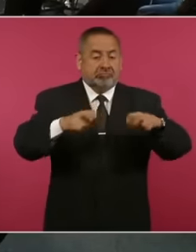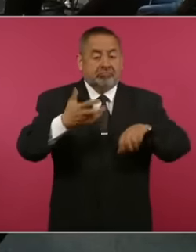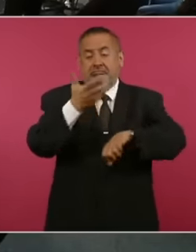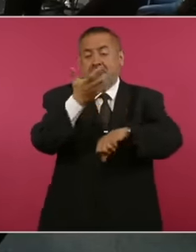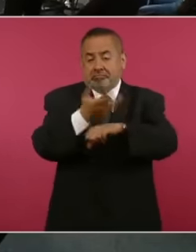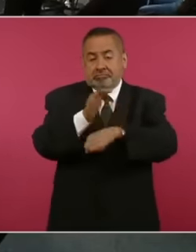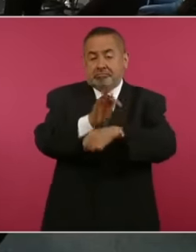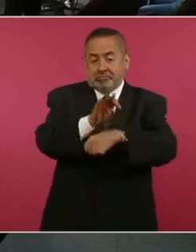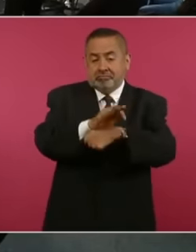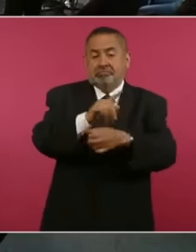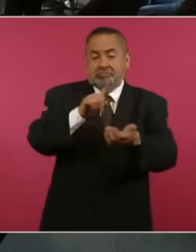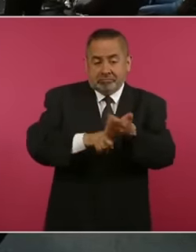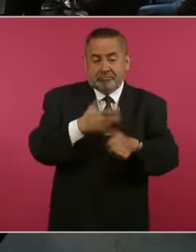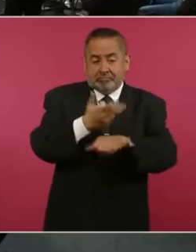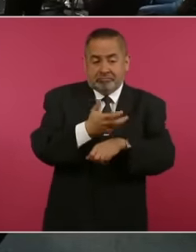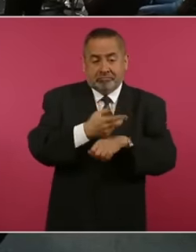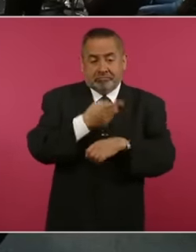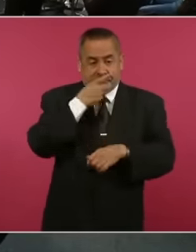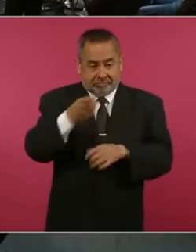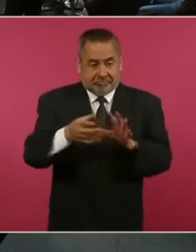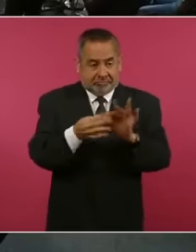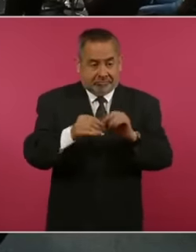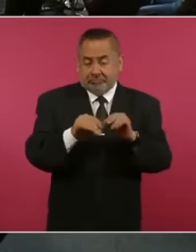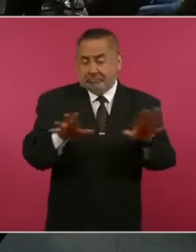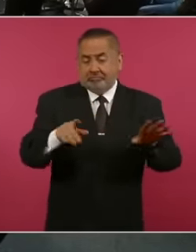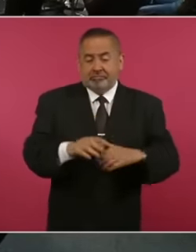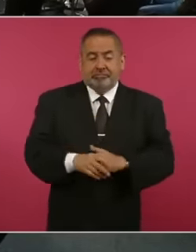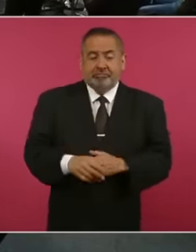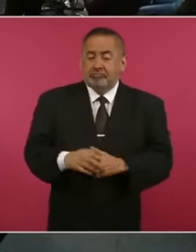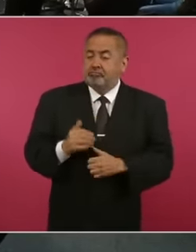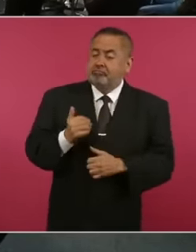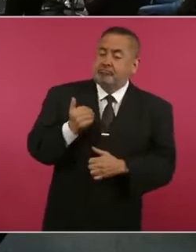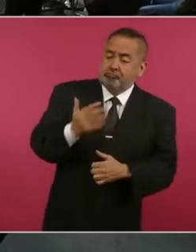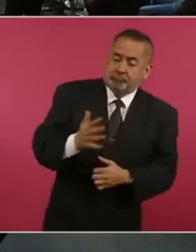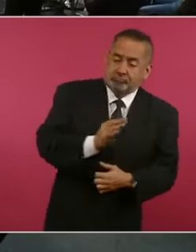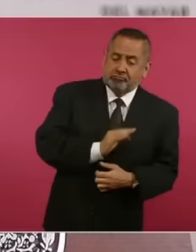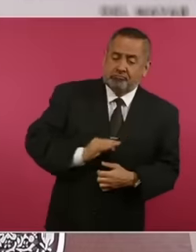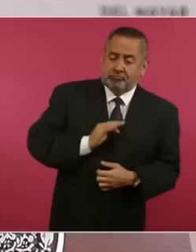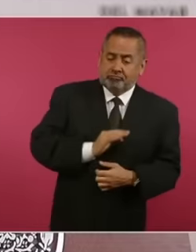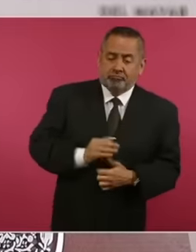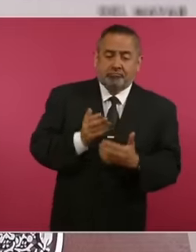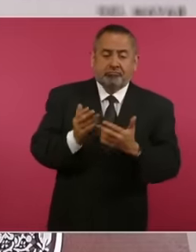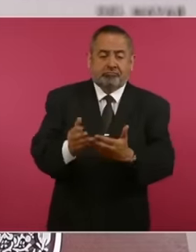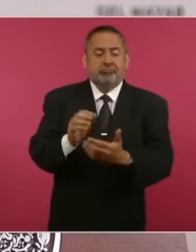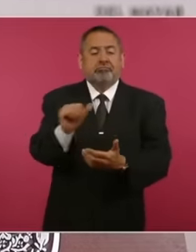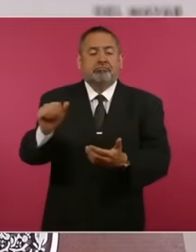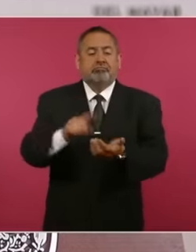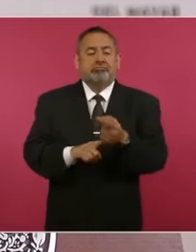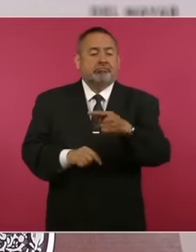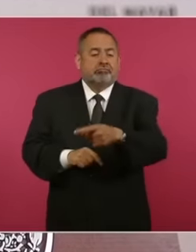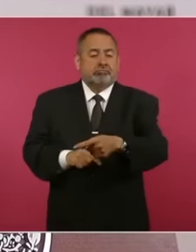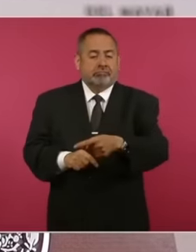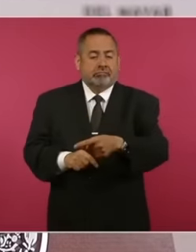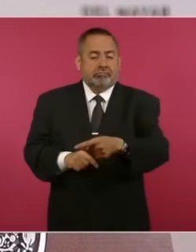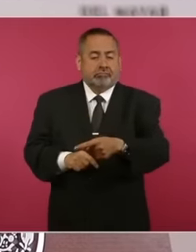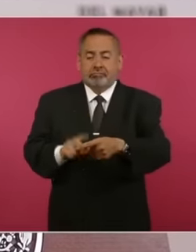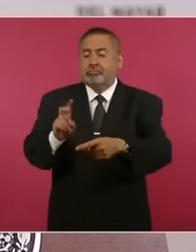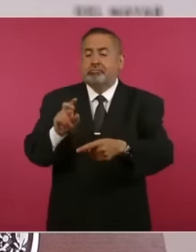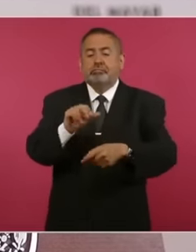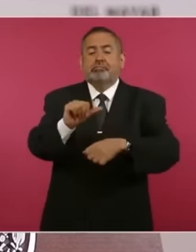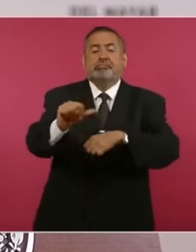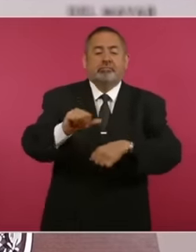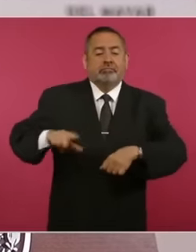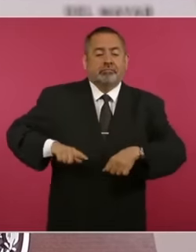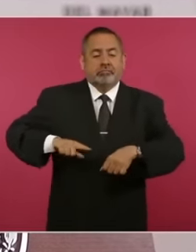of defense of the United States supposedly congratulating the government of President